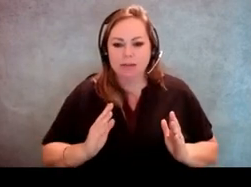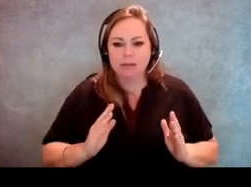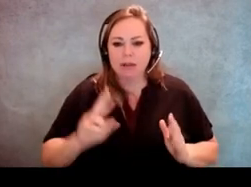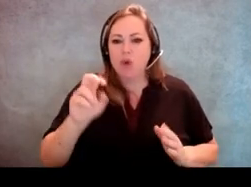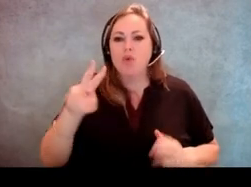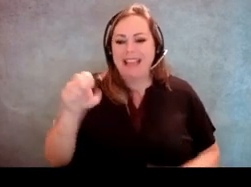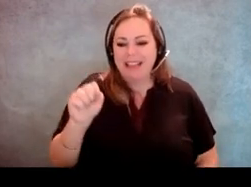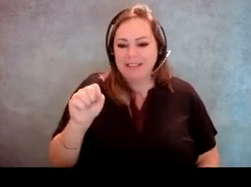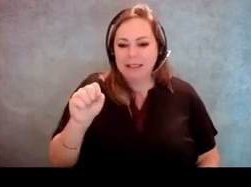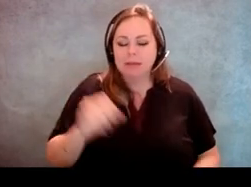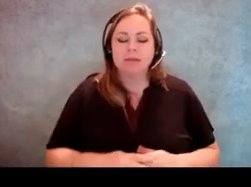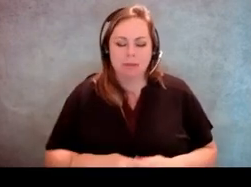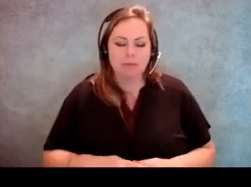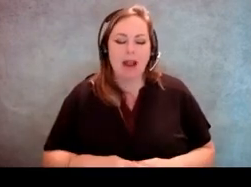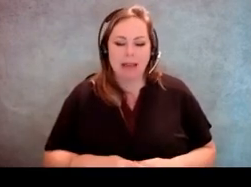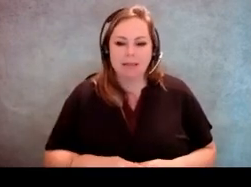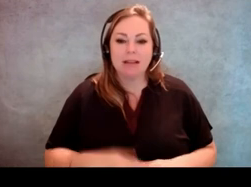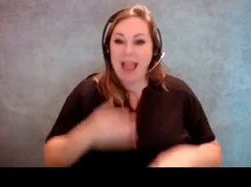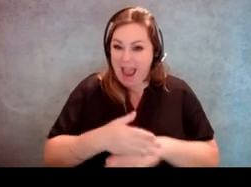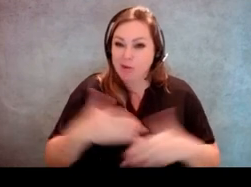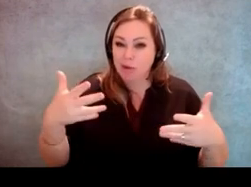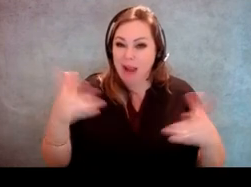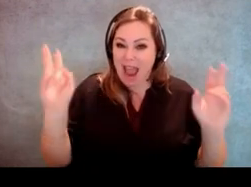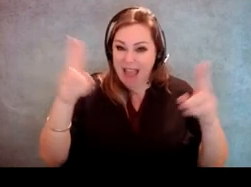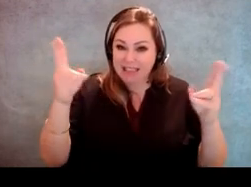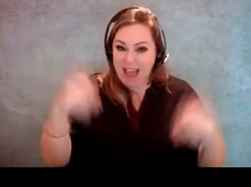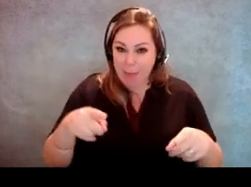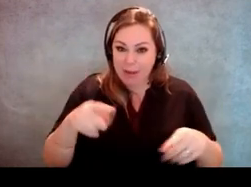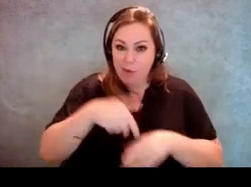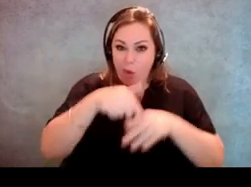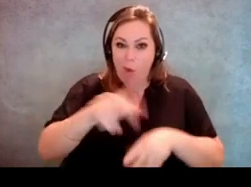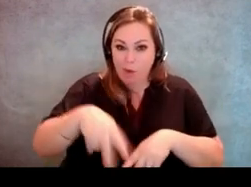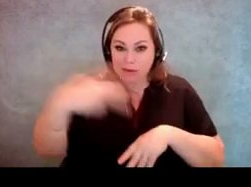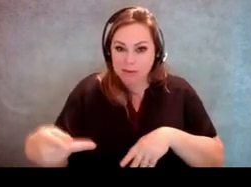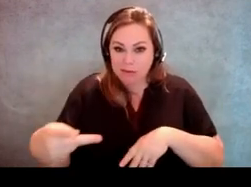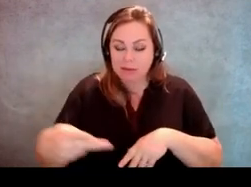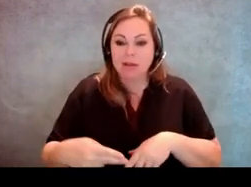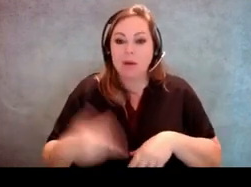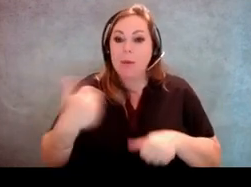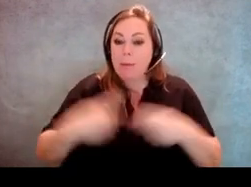Christopher Reeves. [Jeff Miller] Christopher Reeves. [Molly Broadway] After his accident, he was in a wheelchair and he had a sip and puff device.